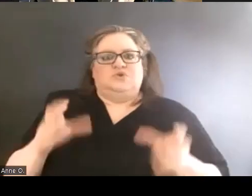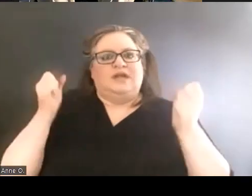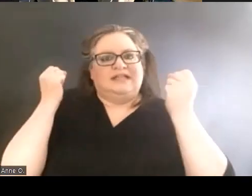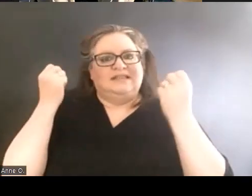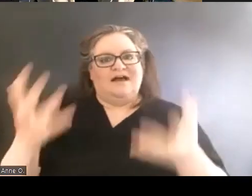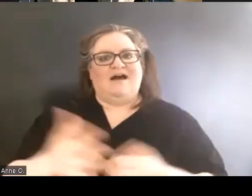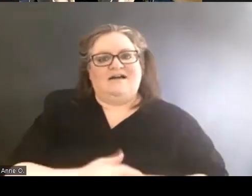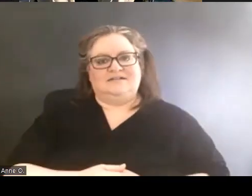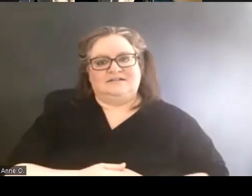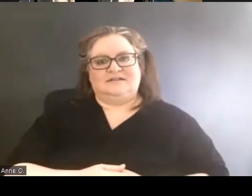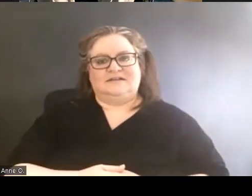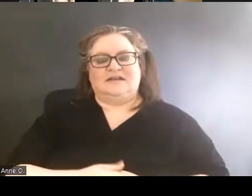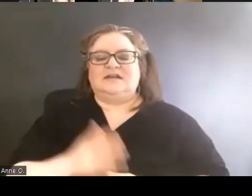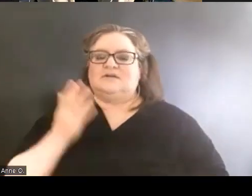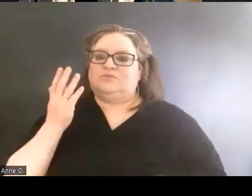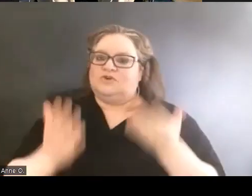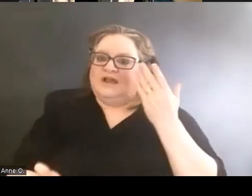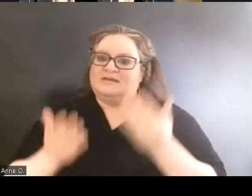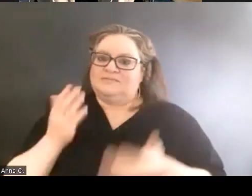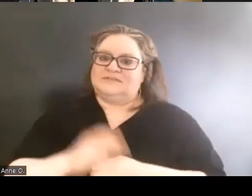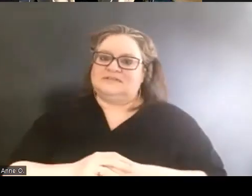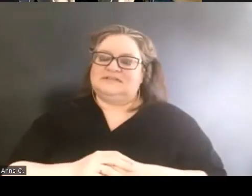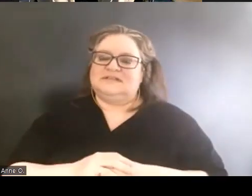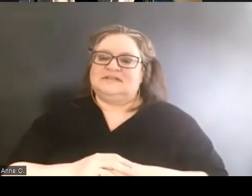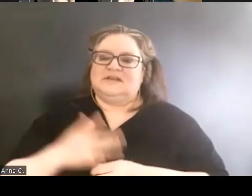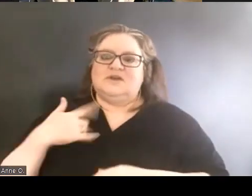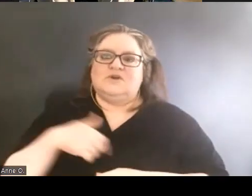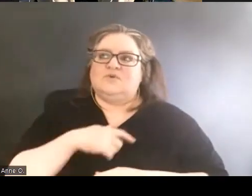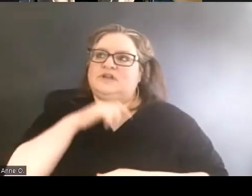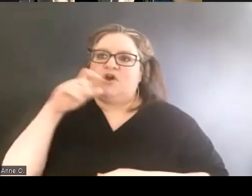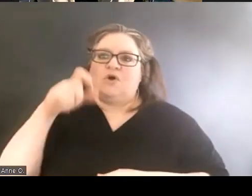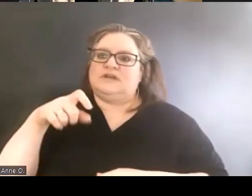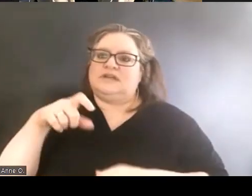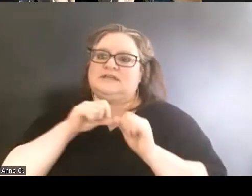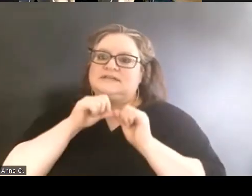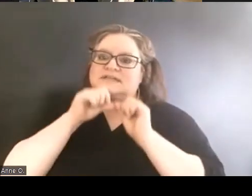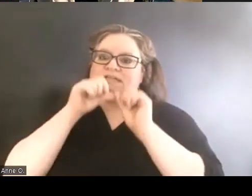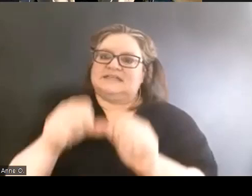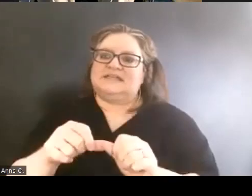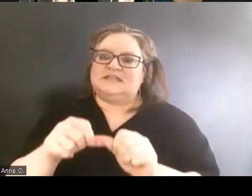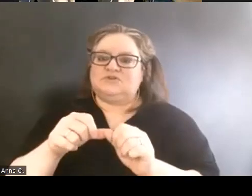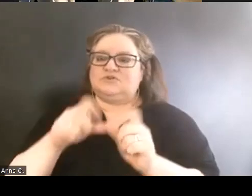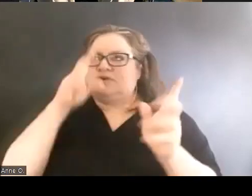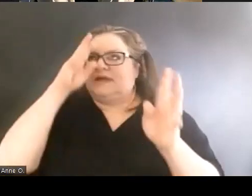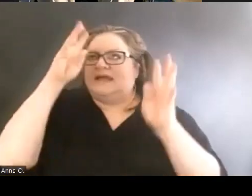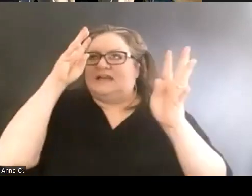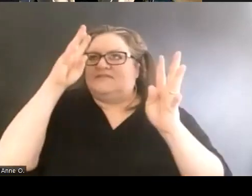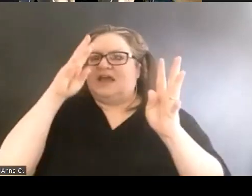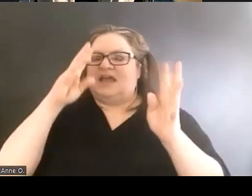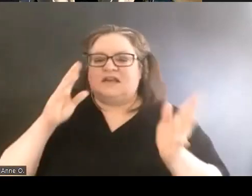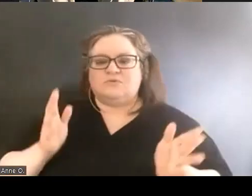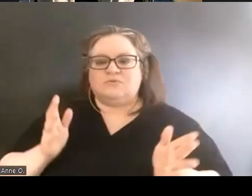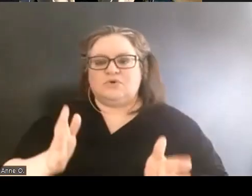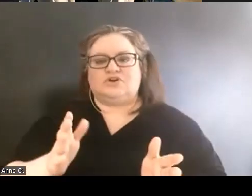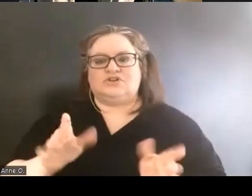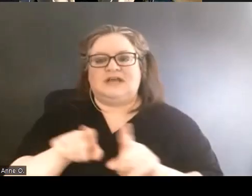and perhaps we don't need to continue to innovate and push as often.